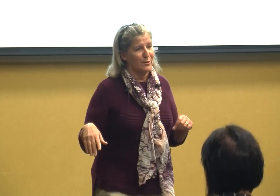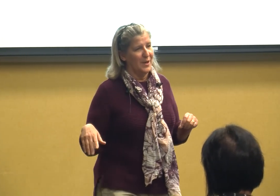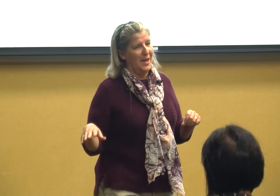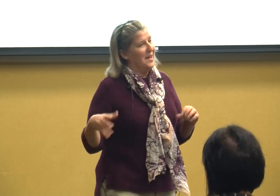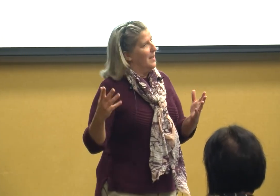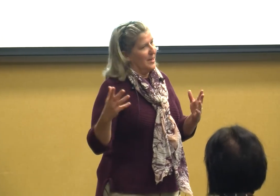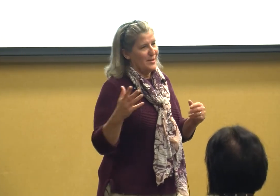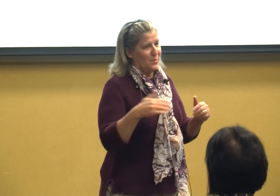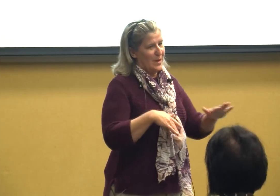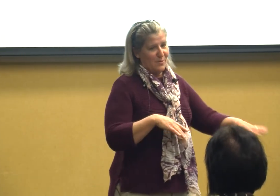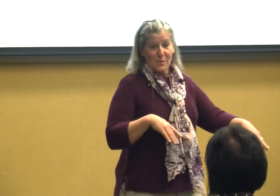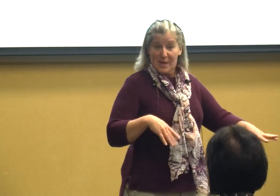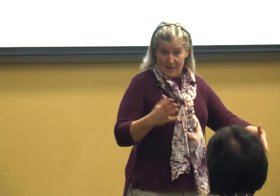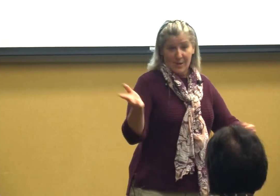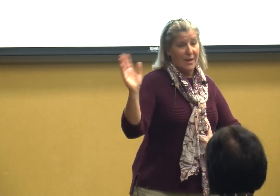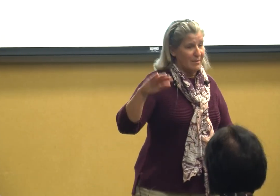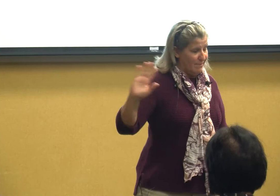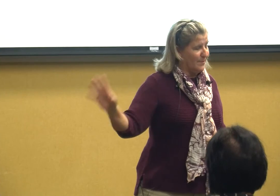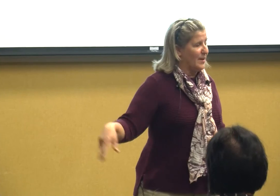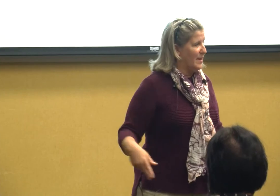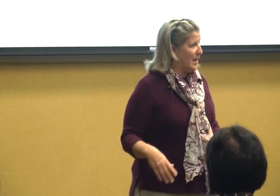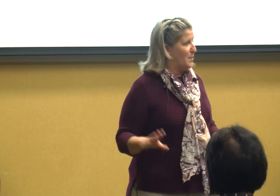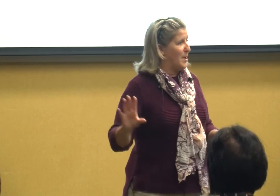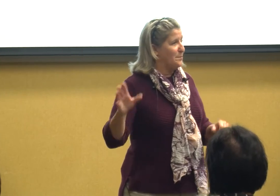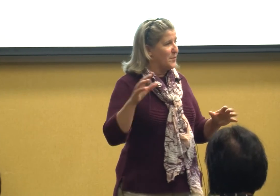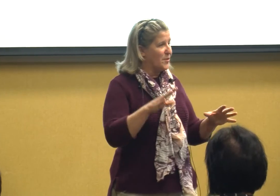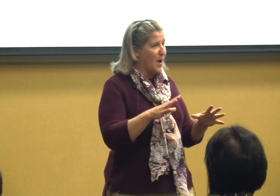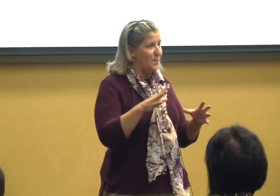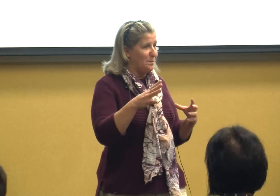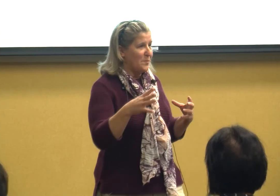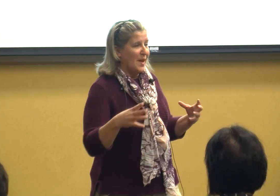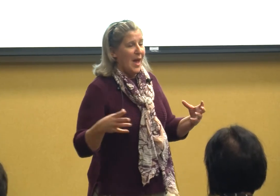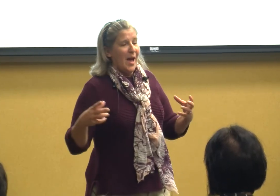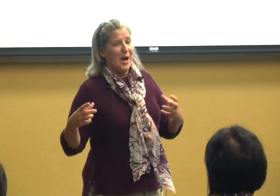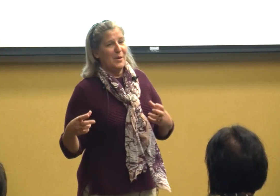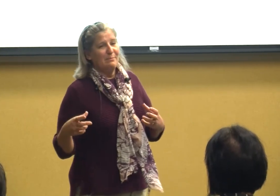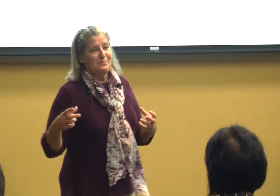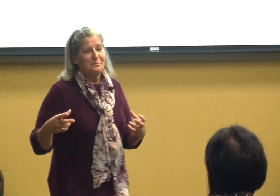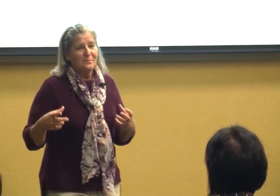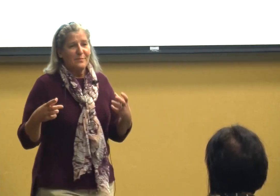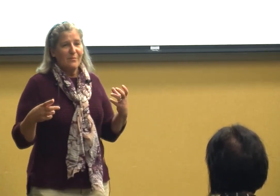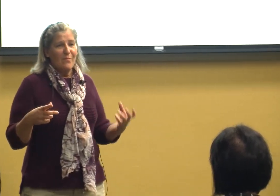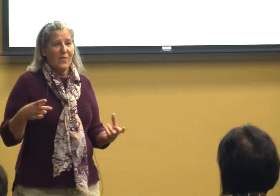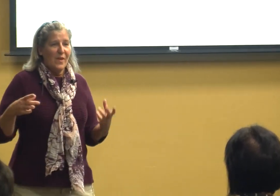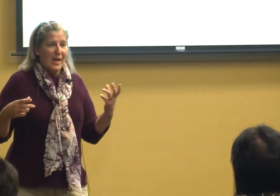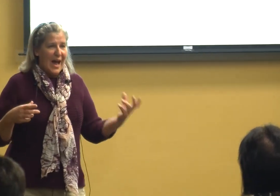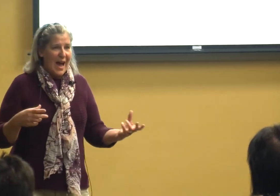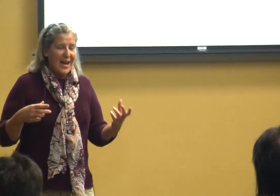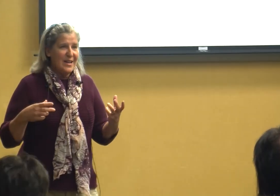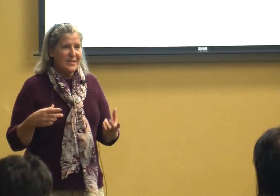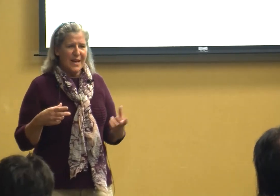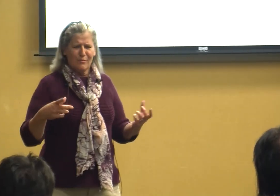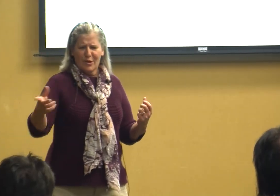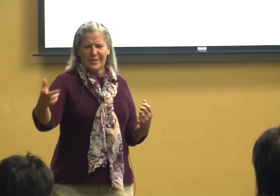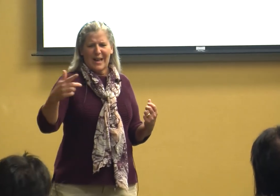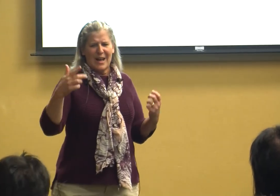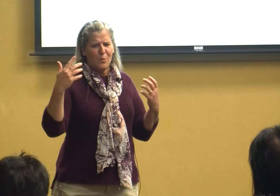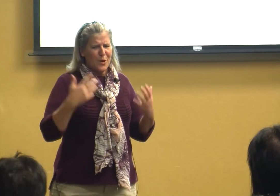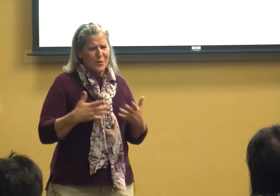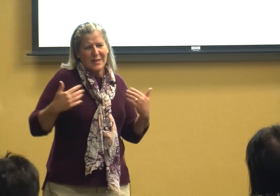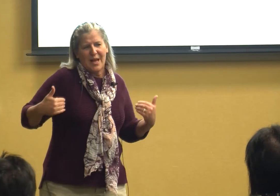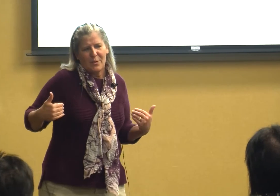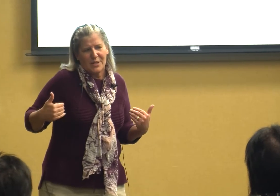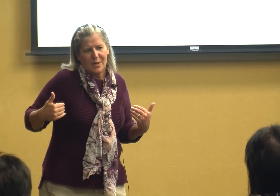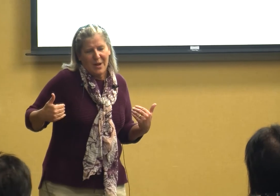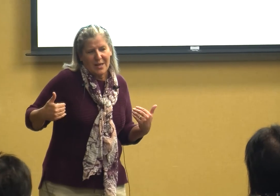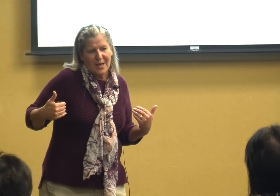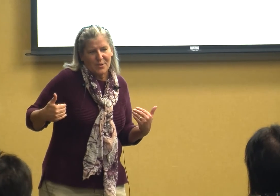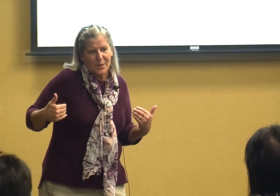because one of them was Anthony and anyway so I said well we're doing language in my classroom